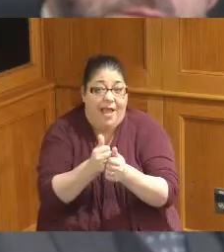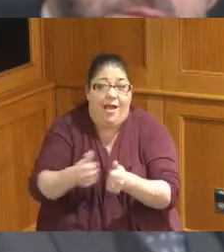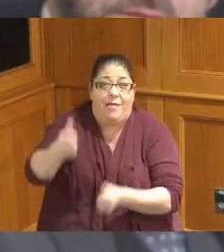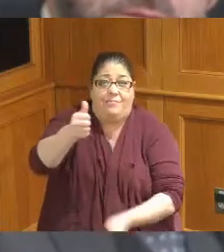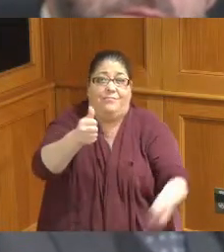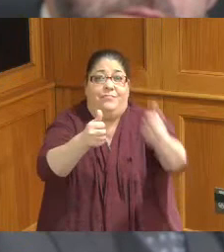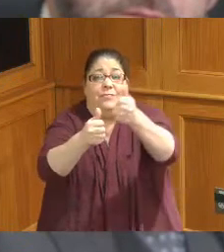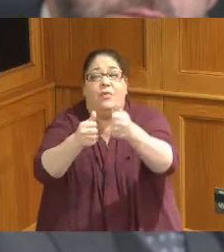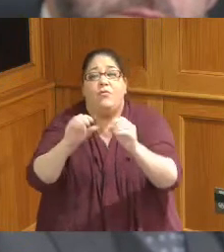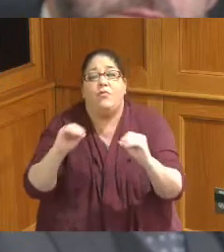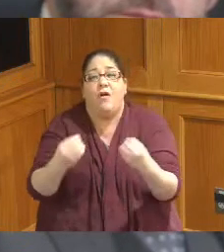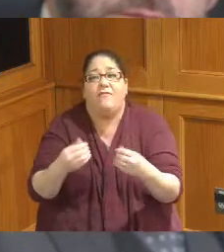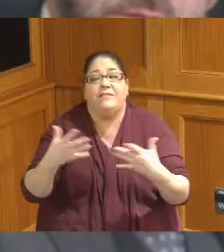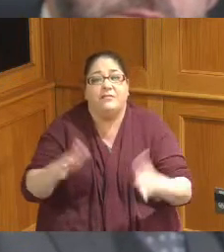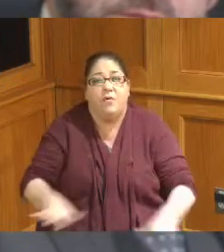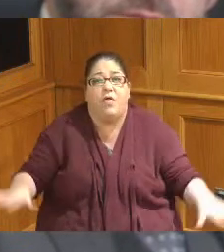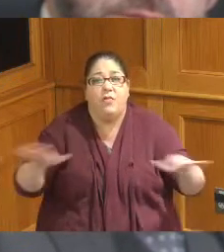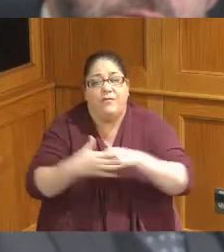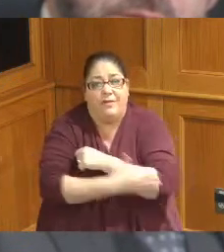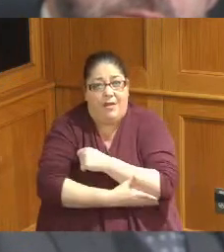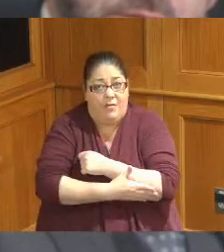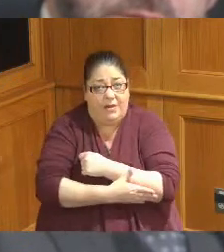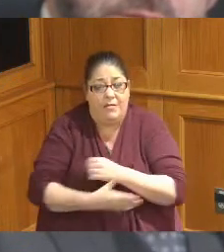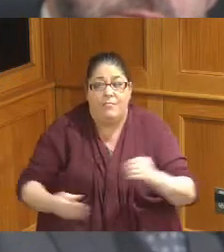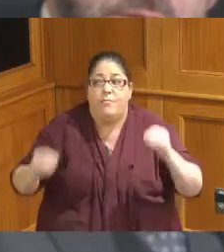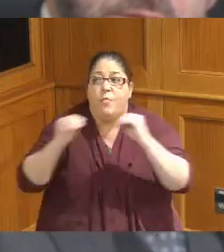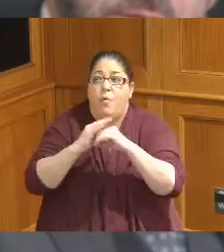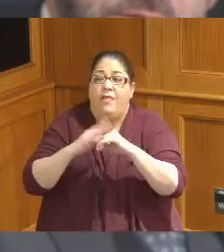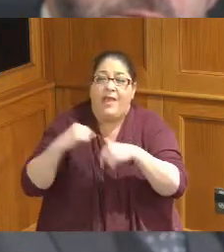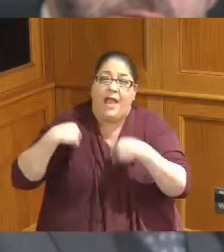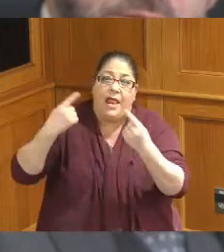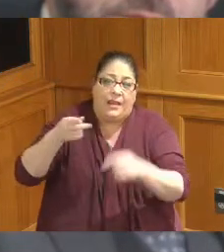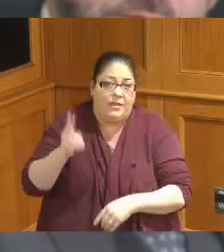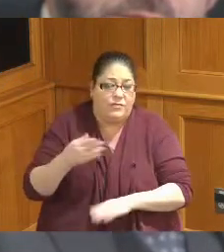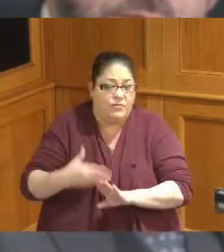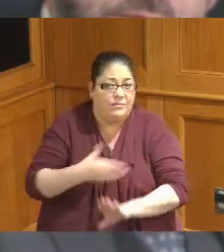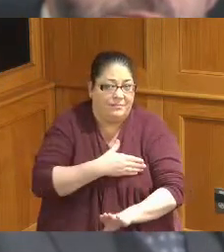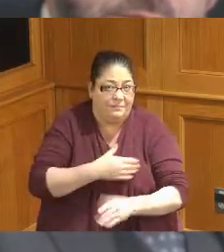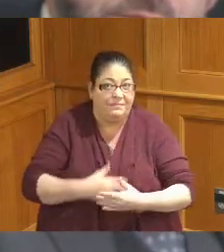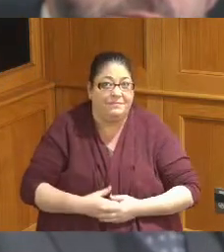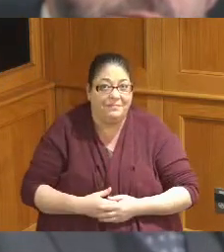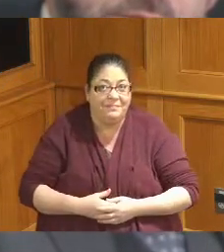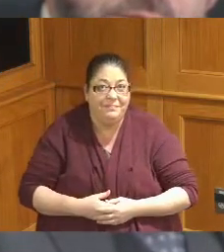here at the county so countywide office than we ever have in our history the majority actually